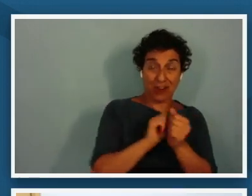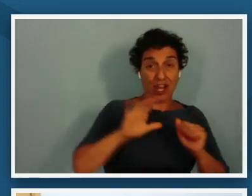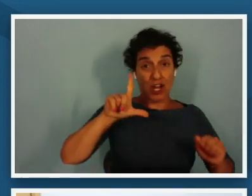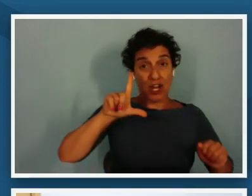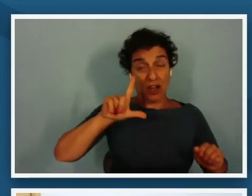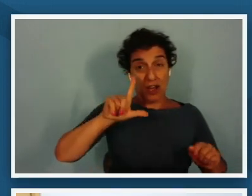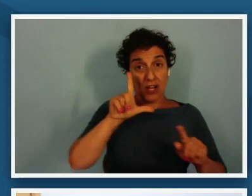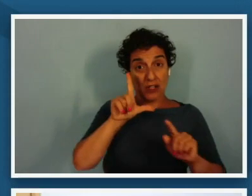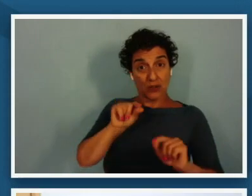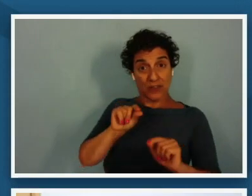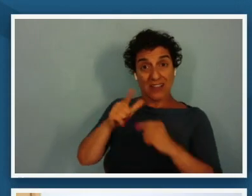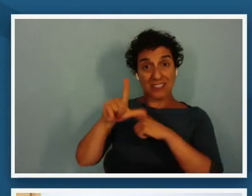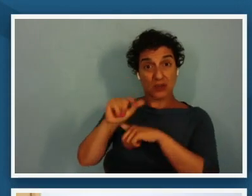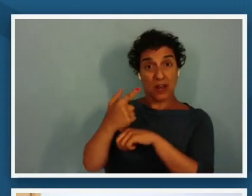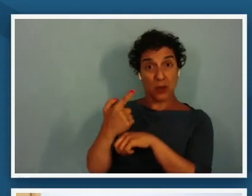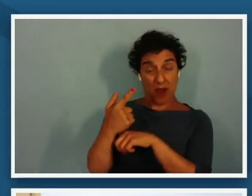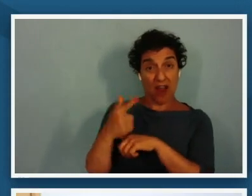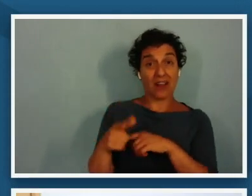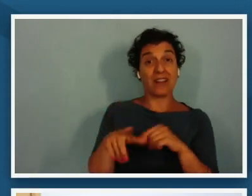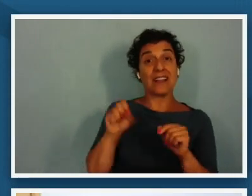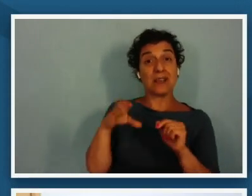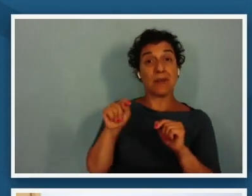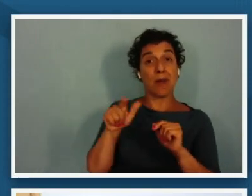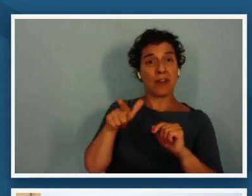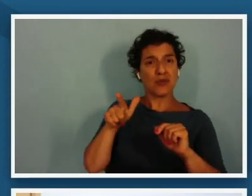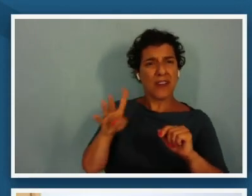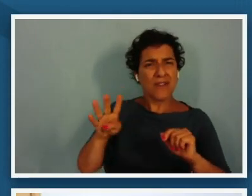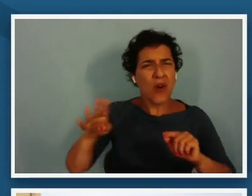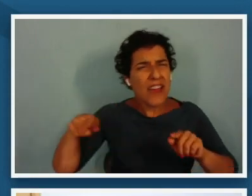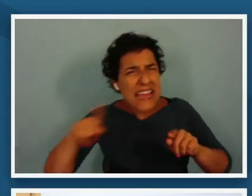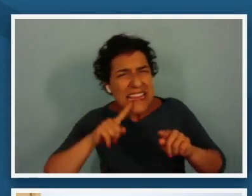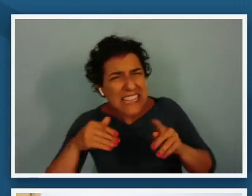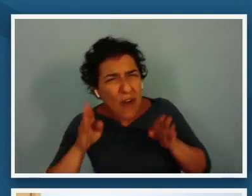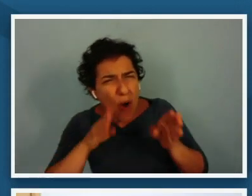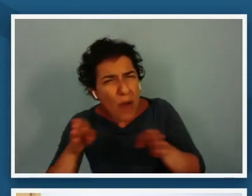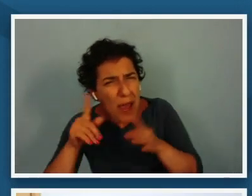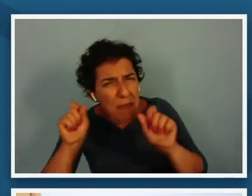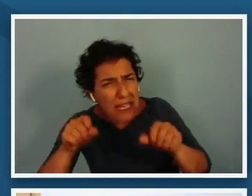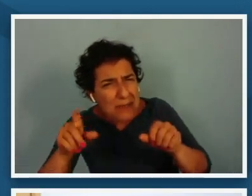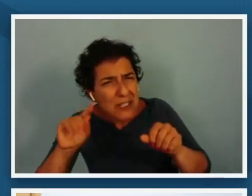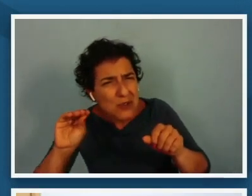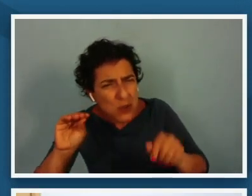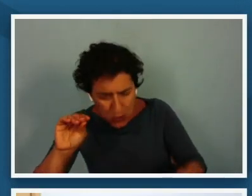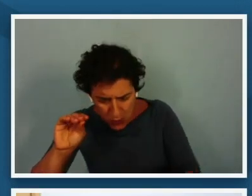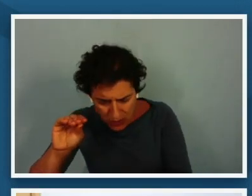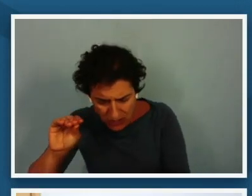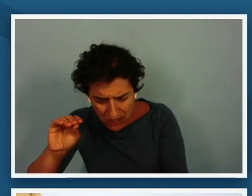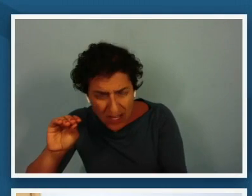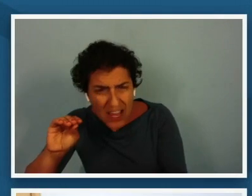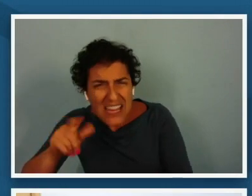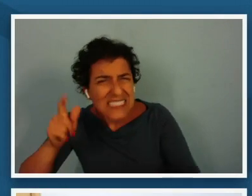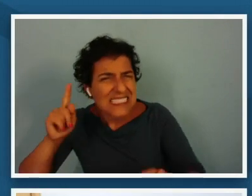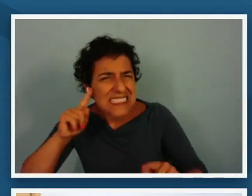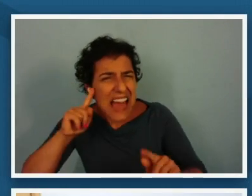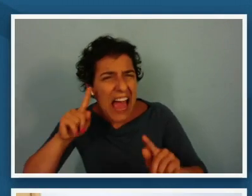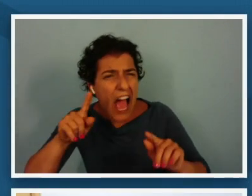the smithsonian's national museum of african american history and culture presents